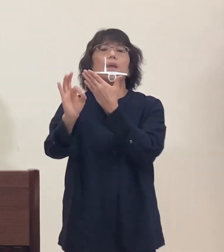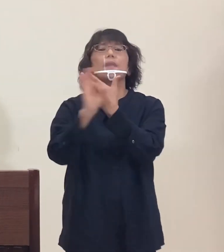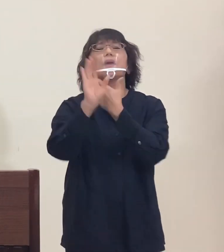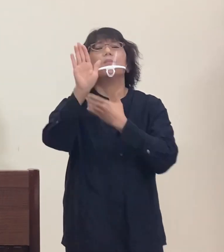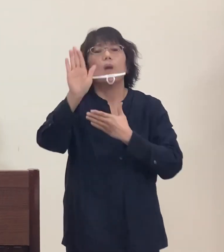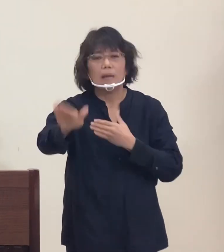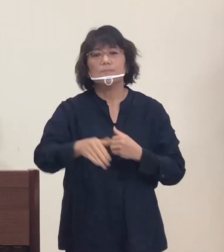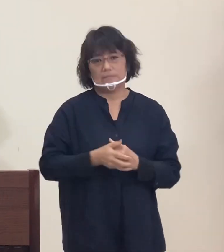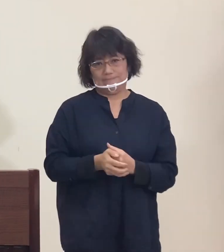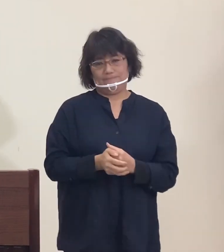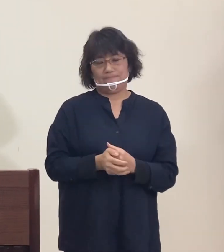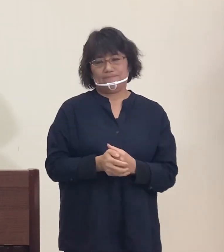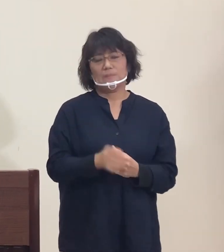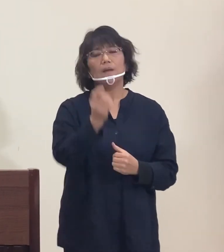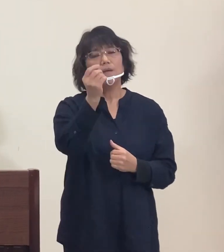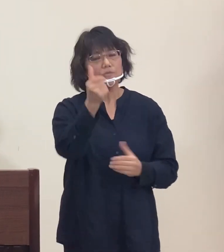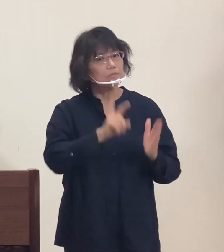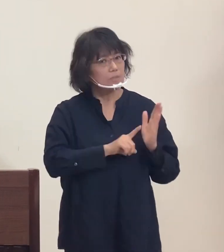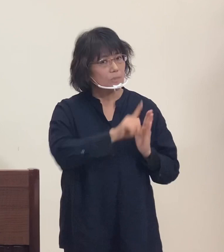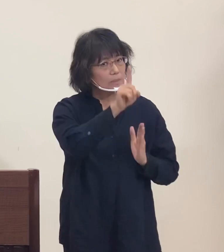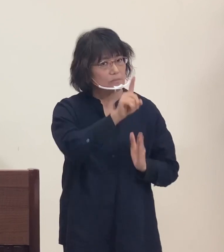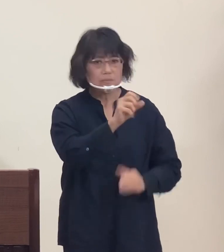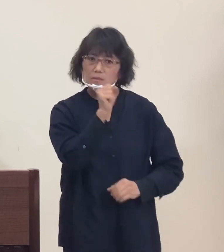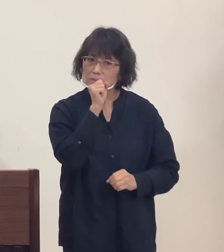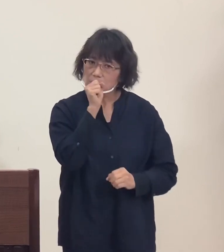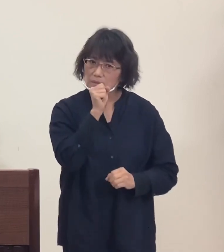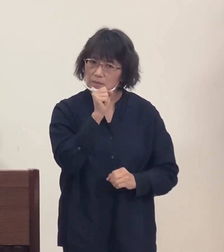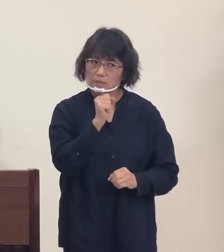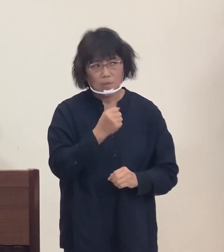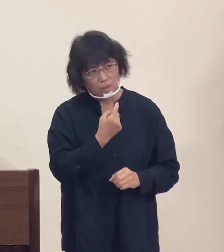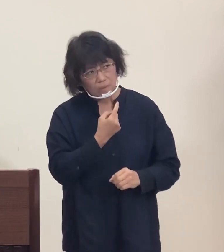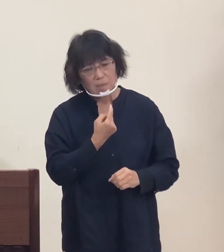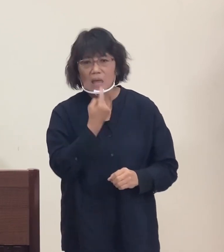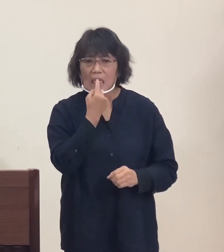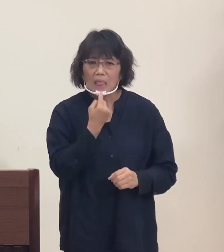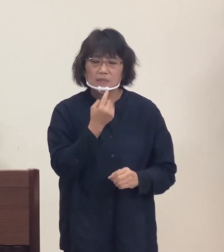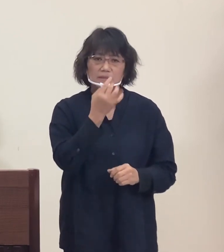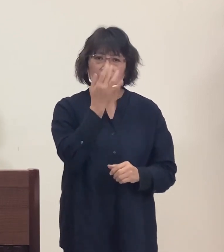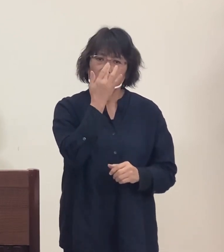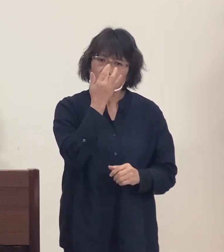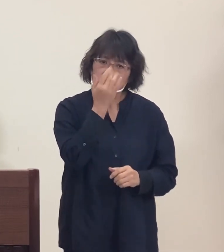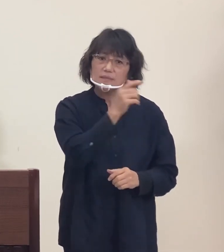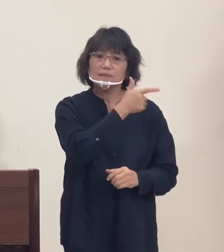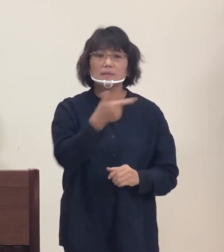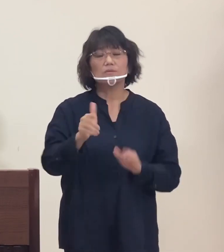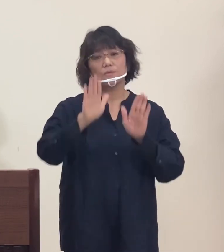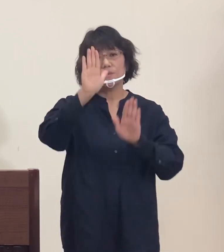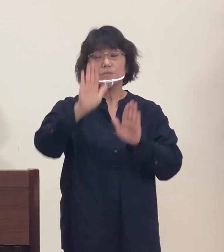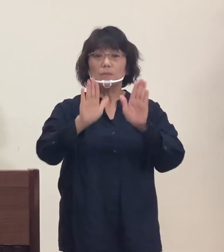If you show even a slight fever or cough, or experience taste abnormalities,